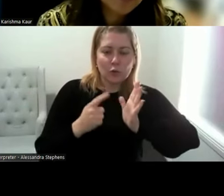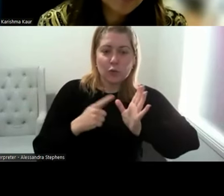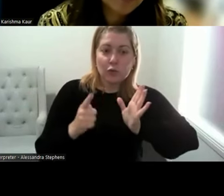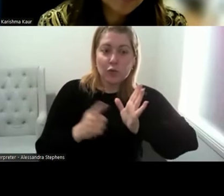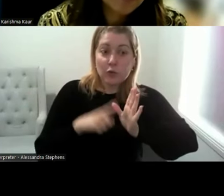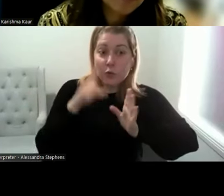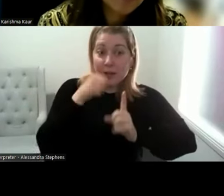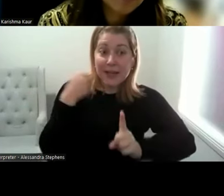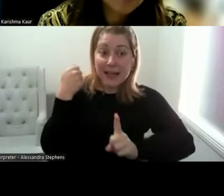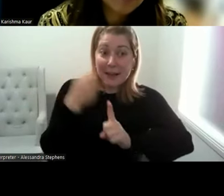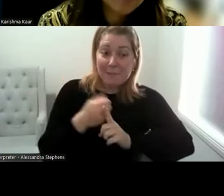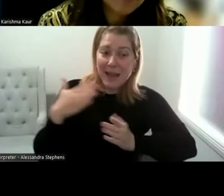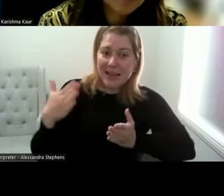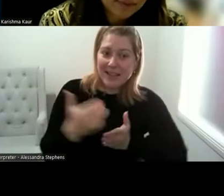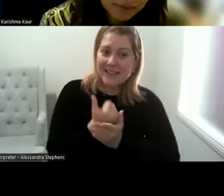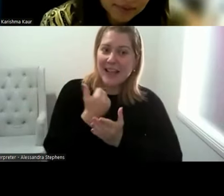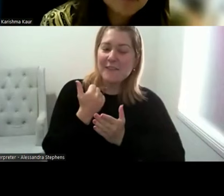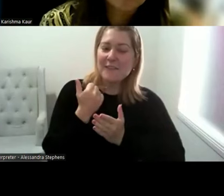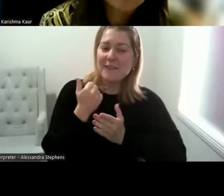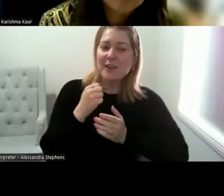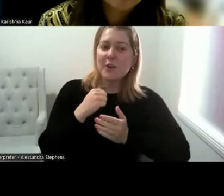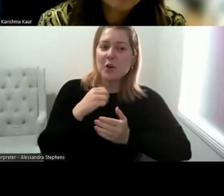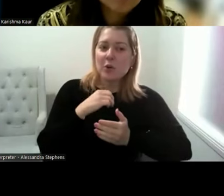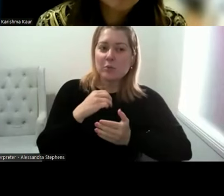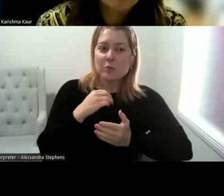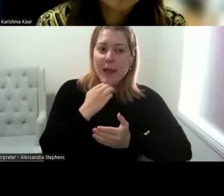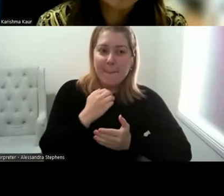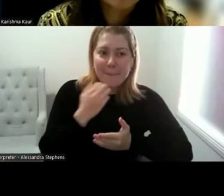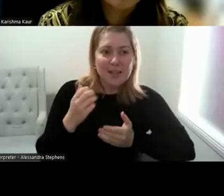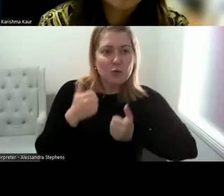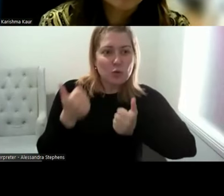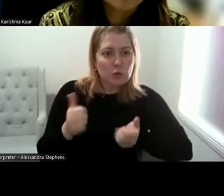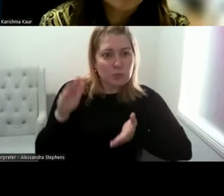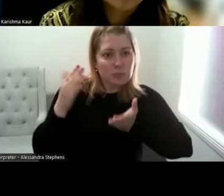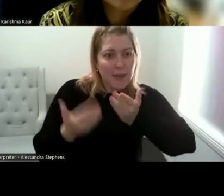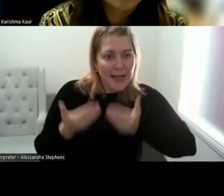affordable and appropriate sexual reproductive health care but also health information.